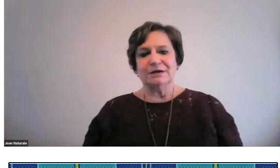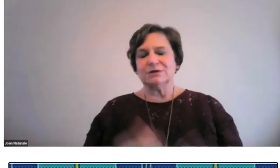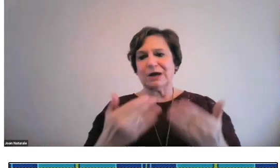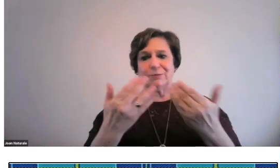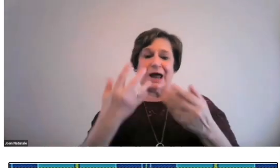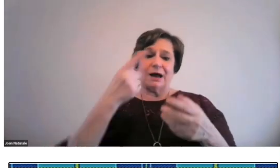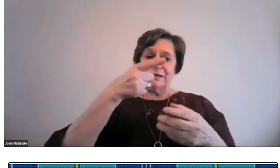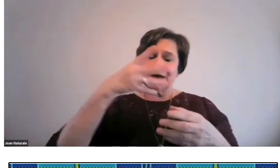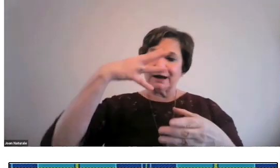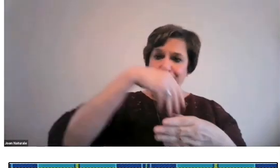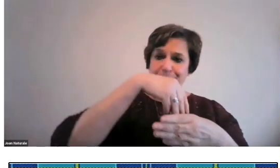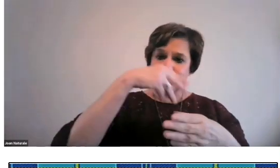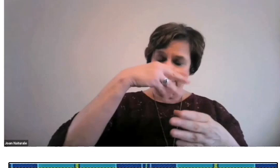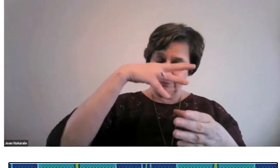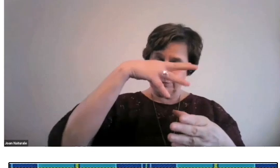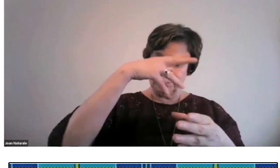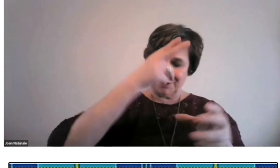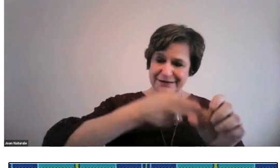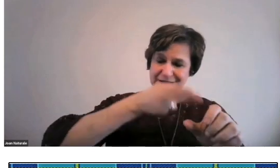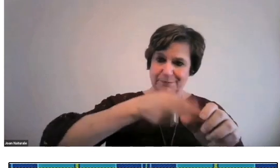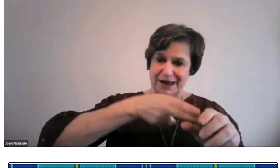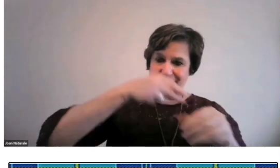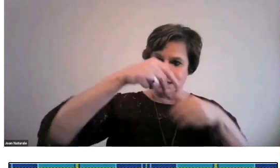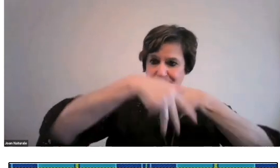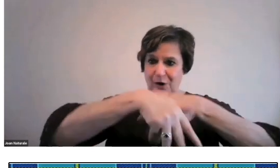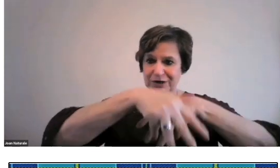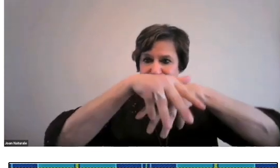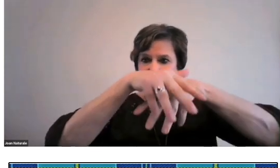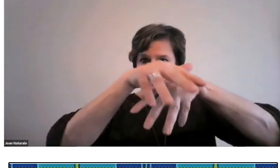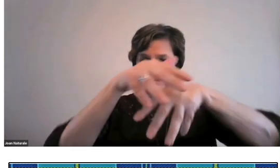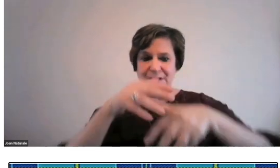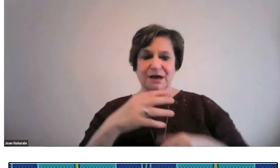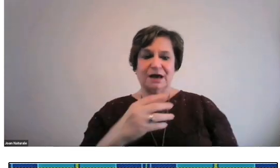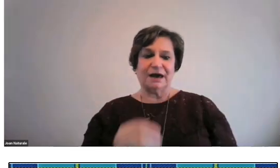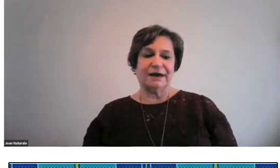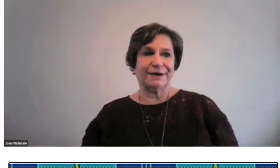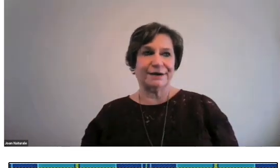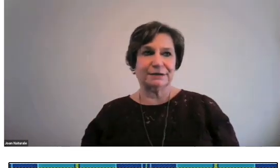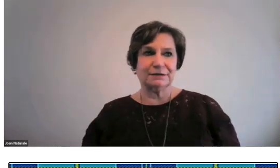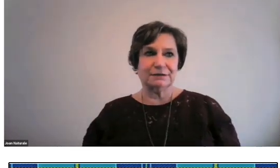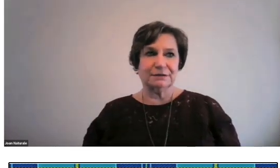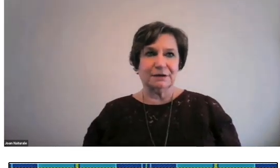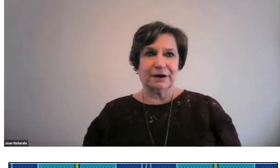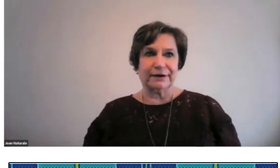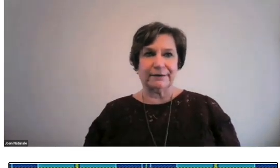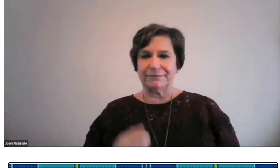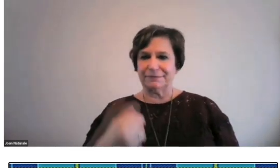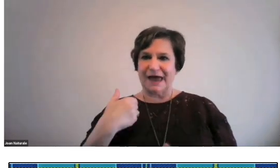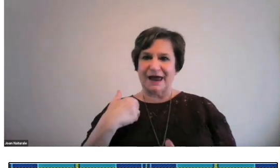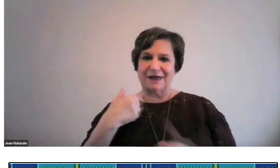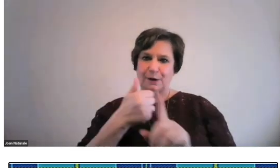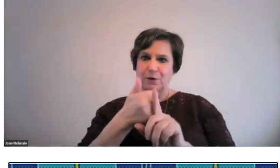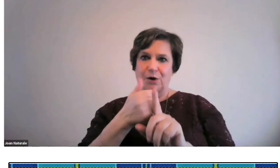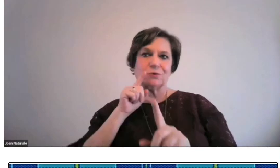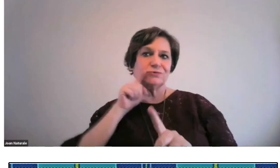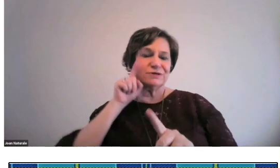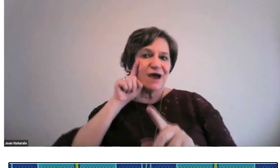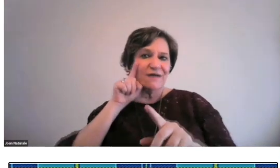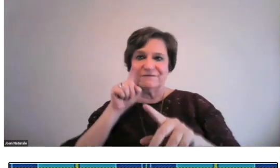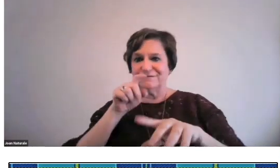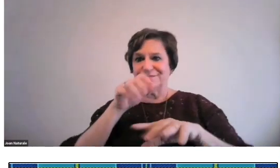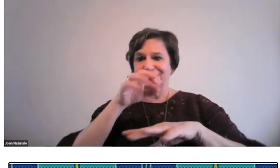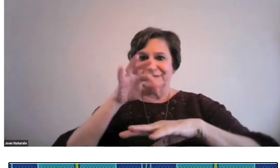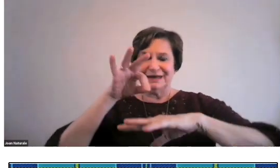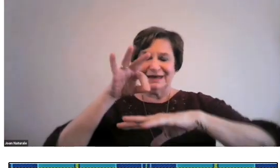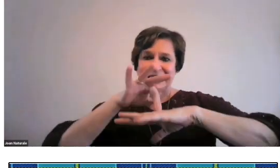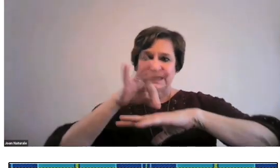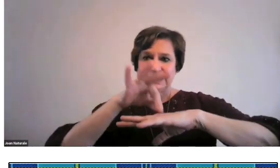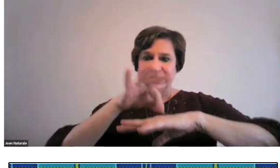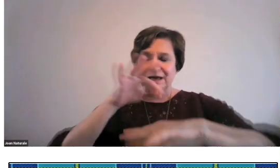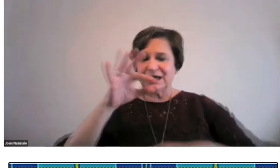They were involved in marches, they had their own deaf Hitler.